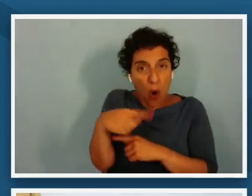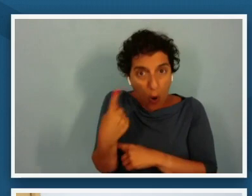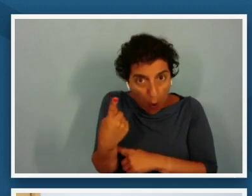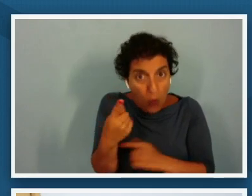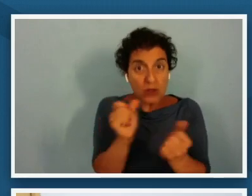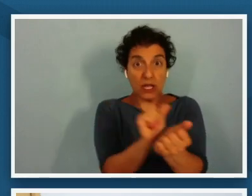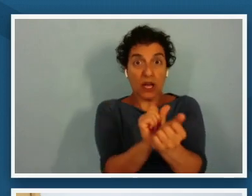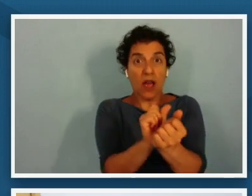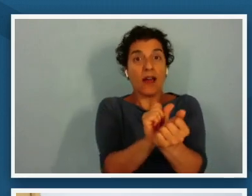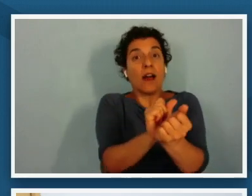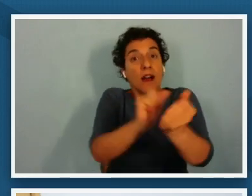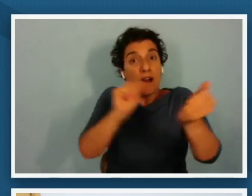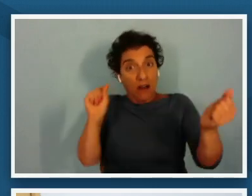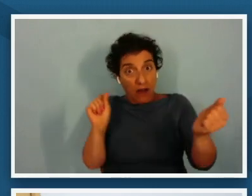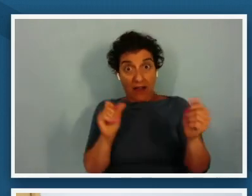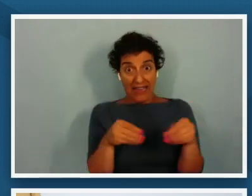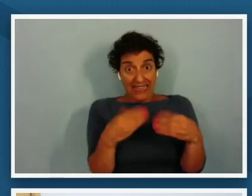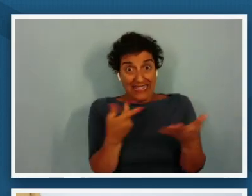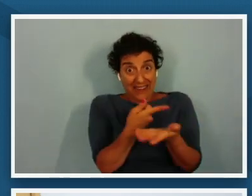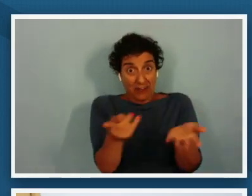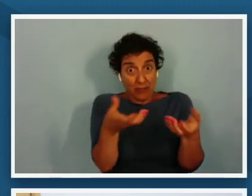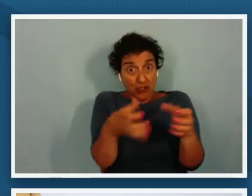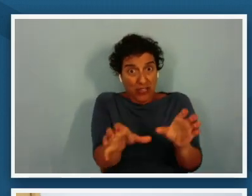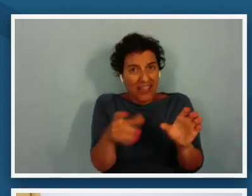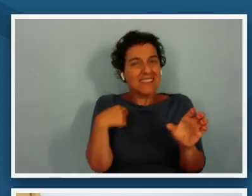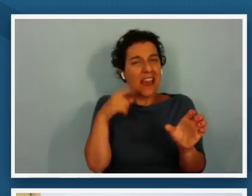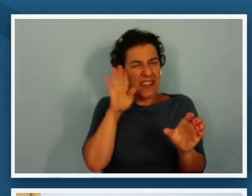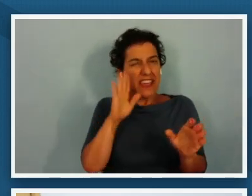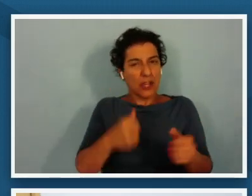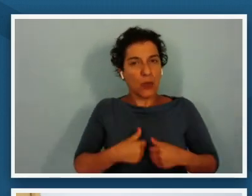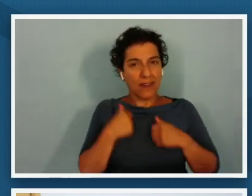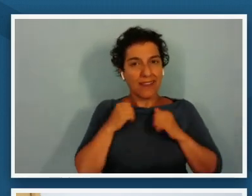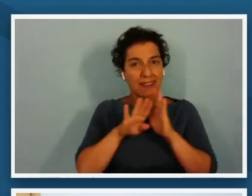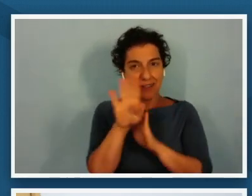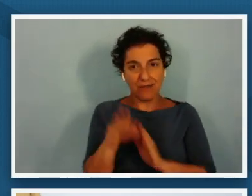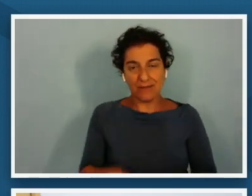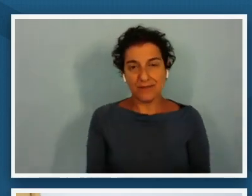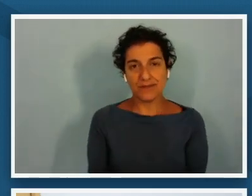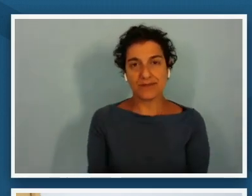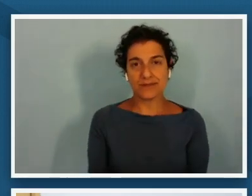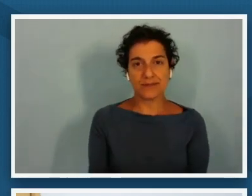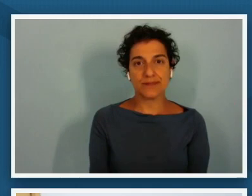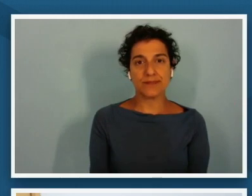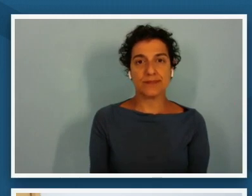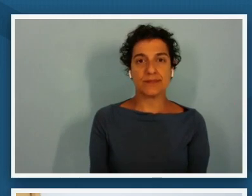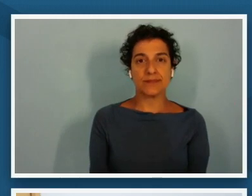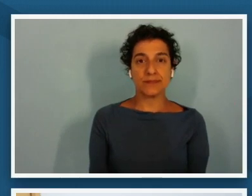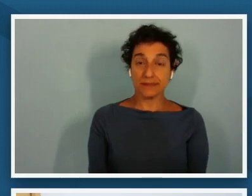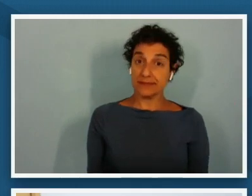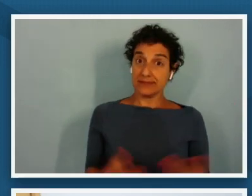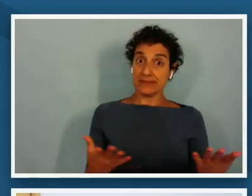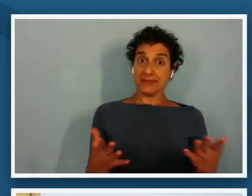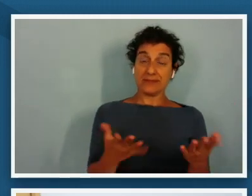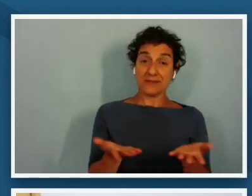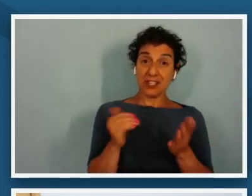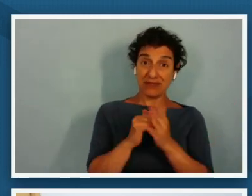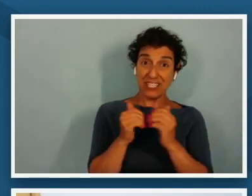give him a chance i think he will live